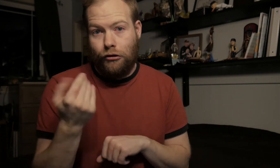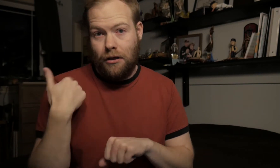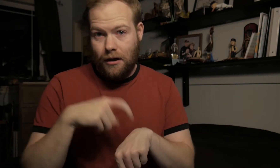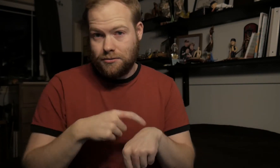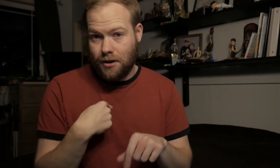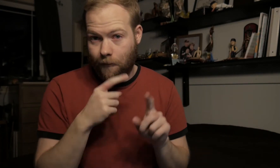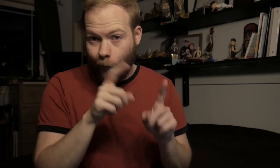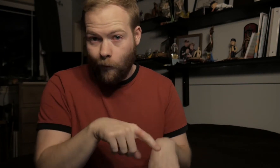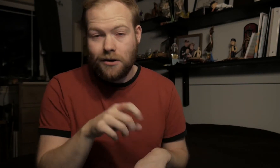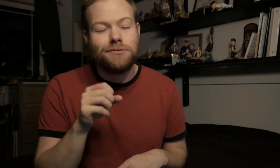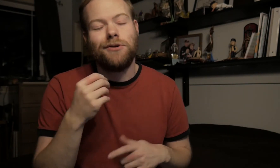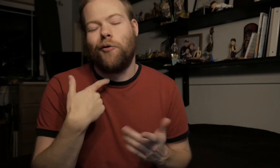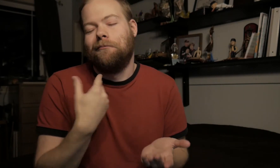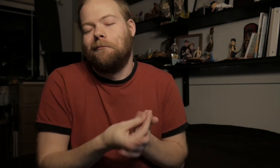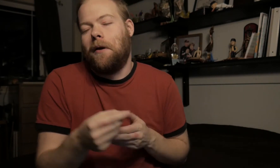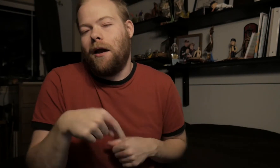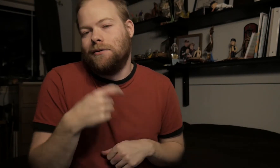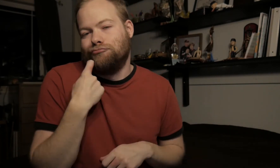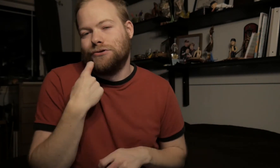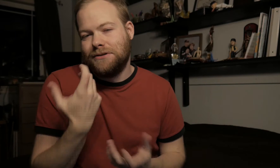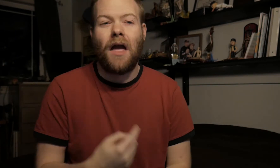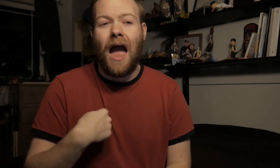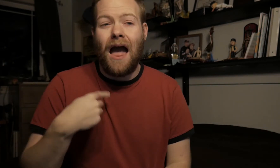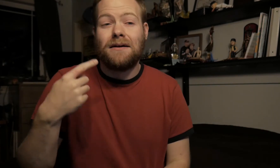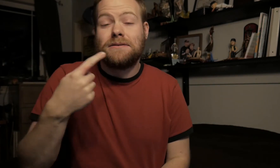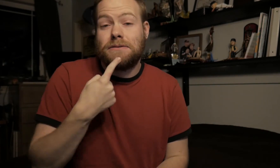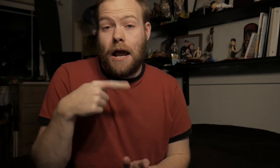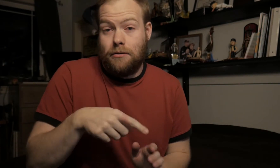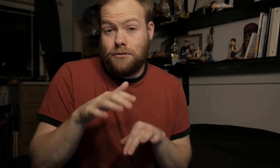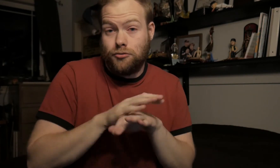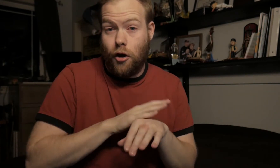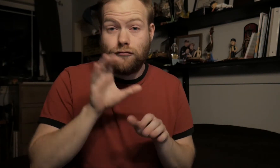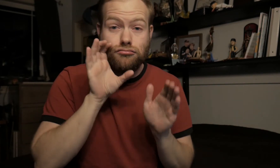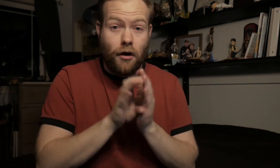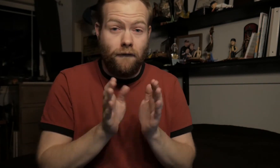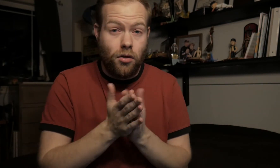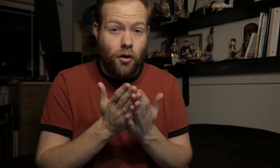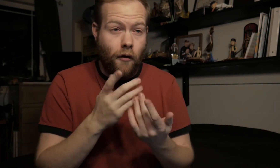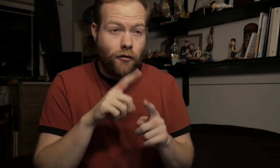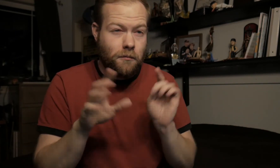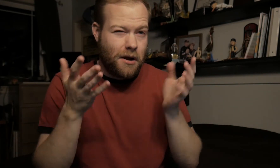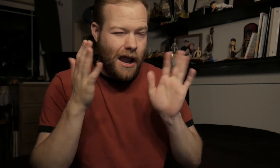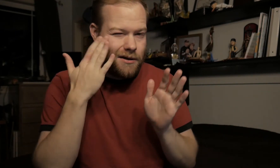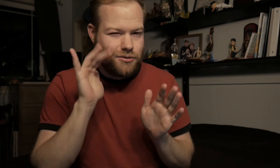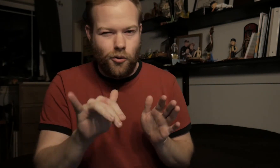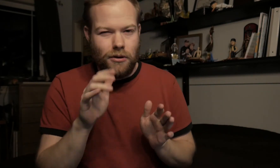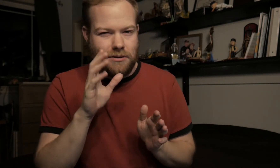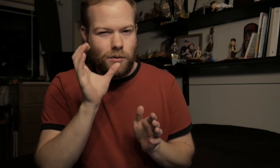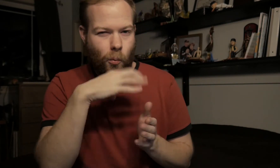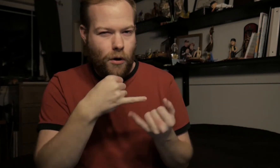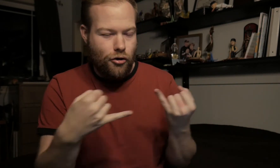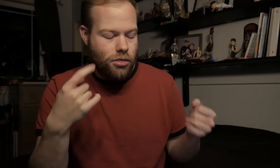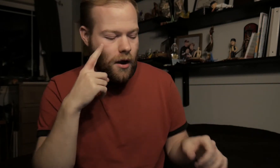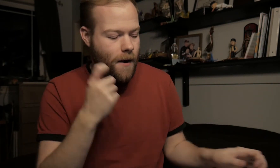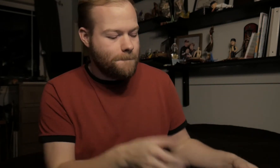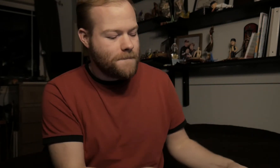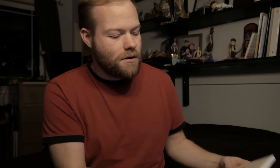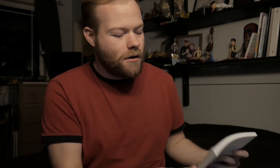the last time I went, so I bought it recently. I say that this covers Graphic Novel, but I don't know, that's a weird line because...